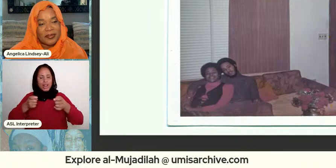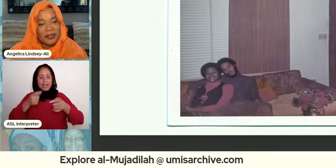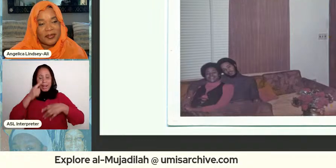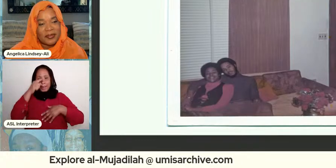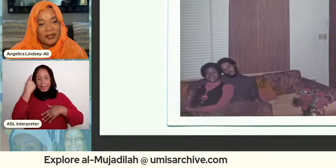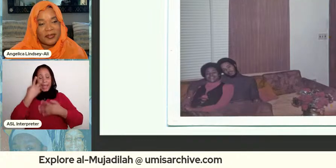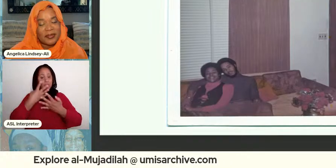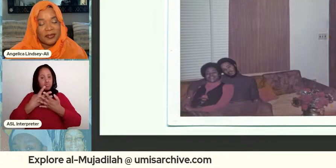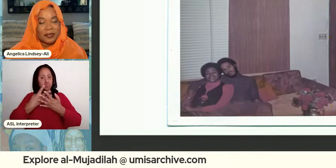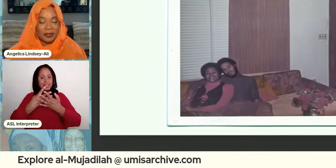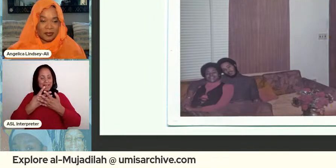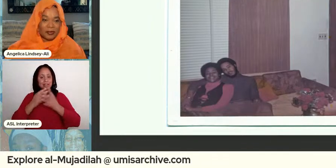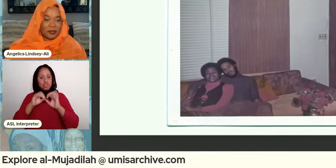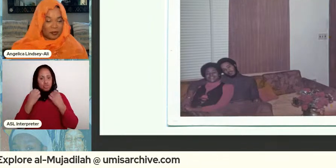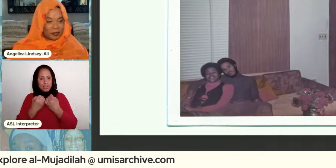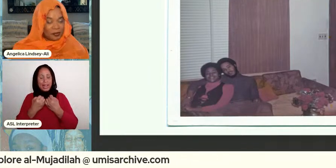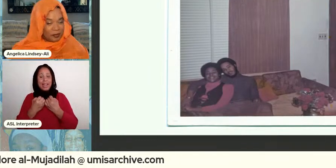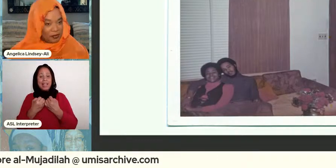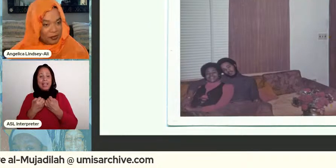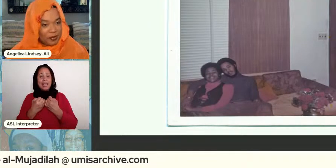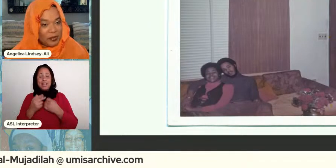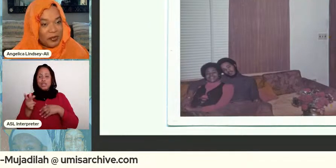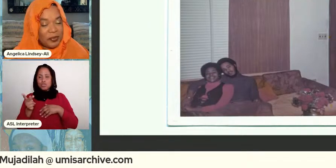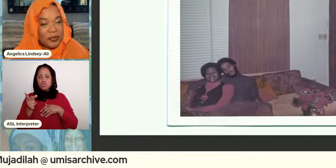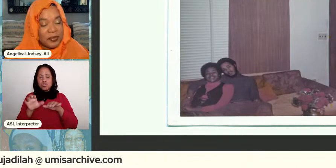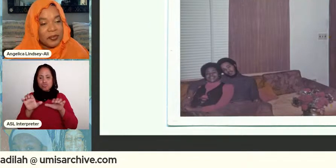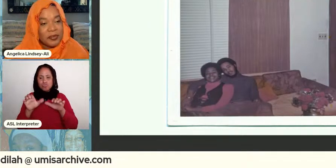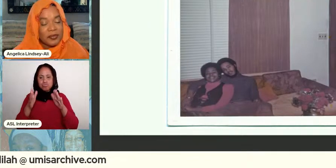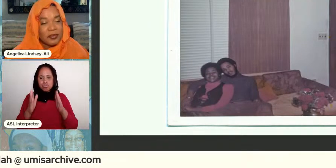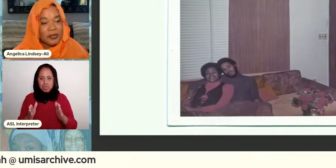spirit of that time which was shaping them as individuals and shaping them up that's what he